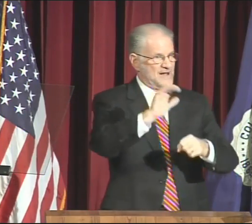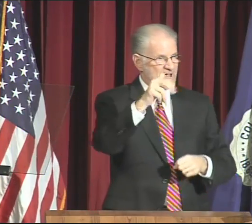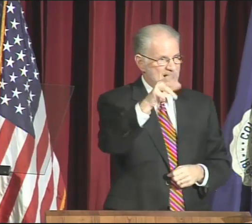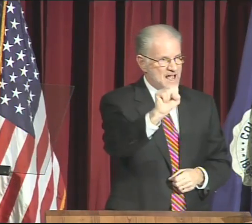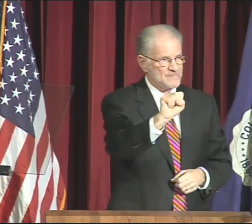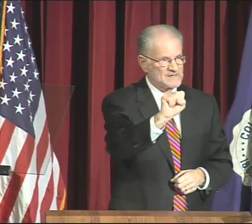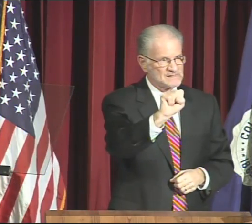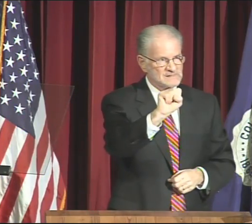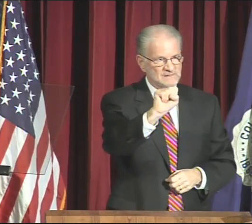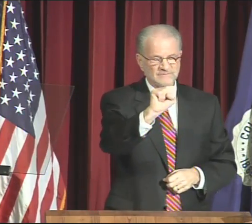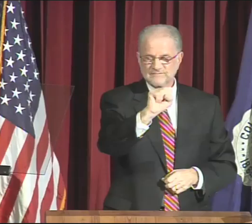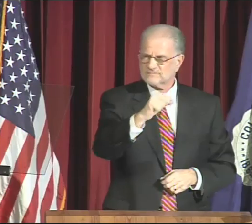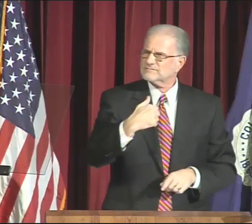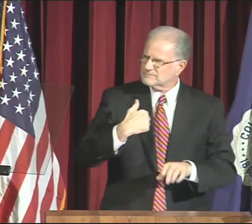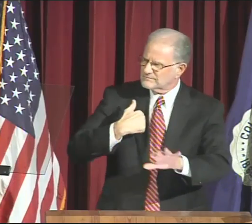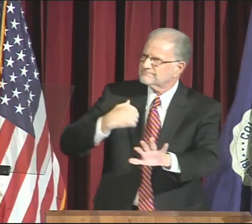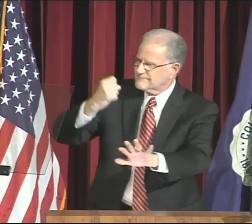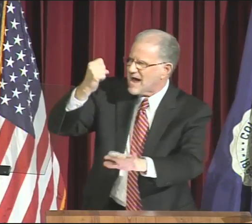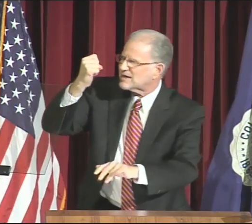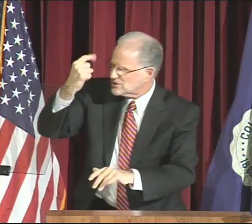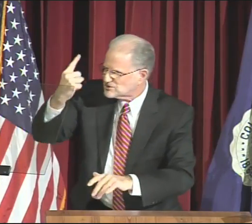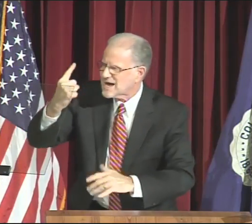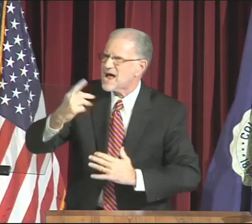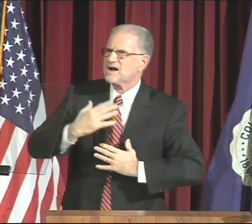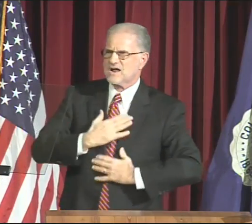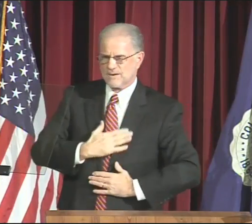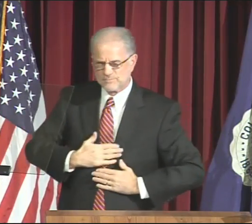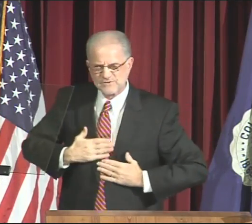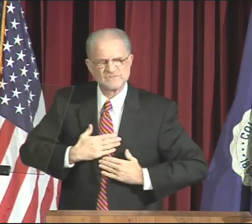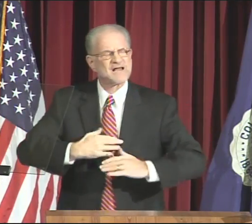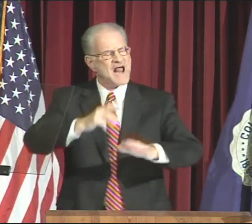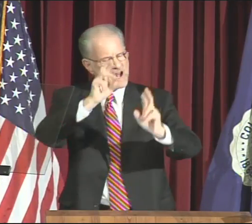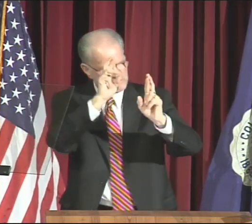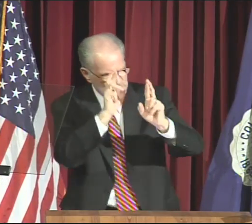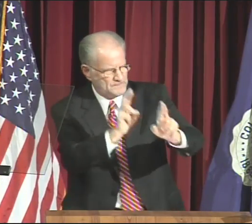of the diversity on campus.